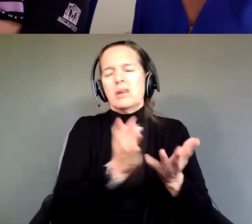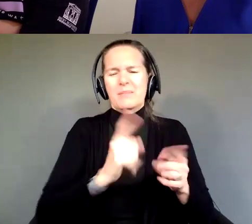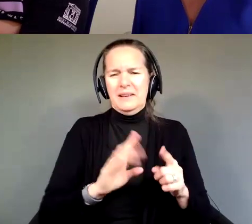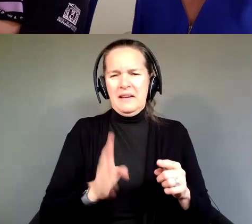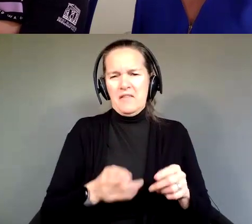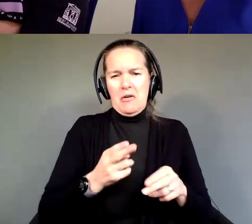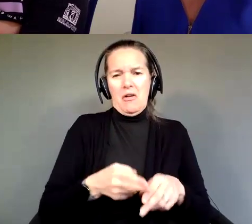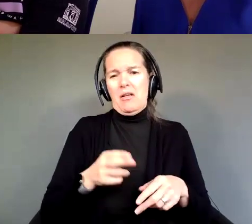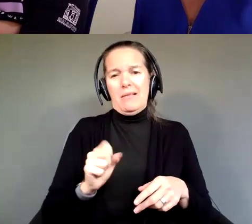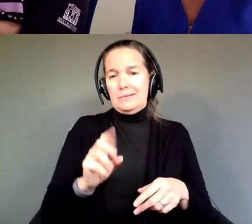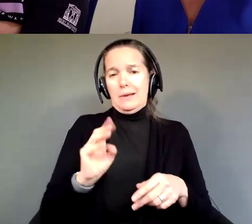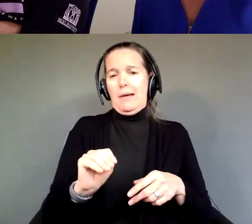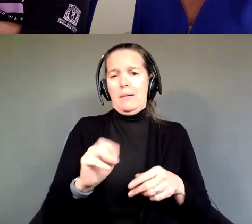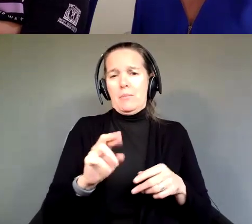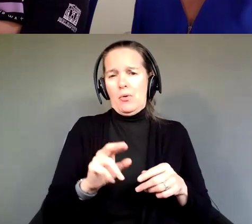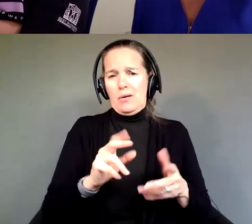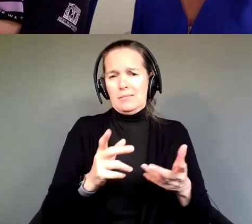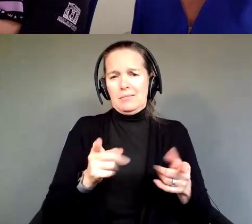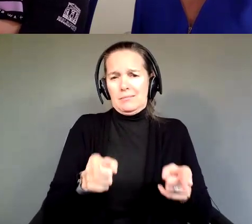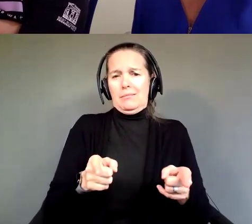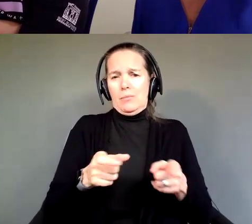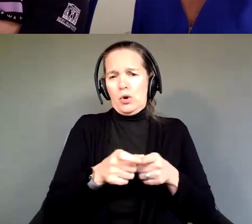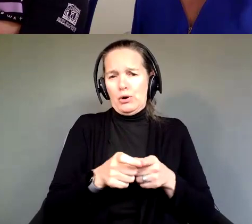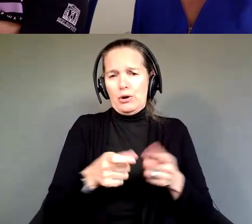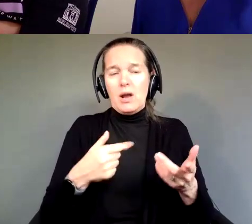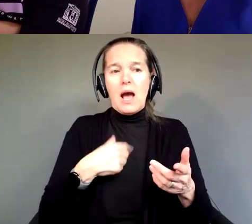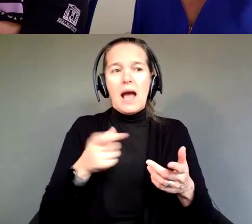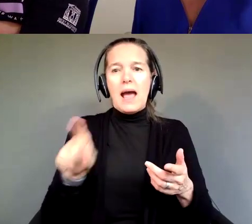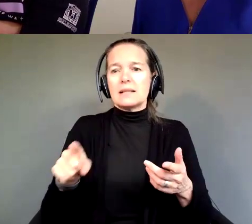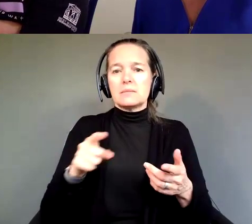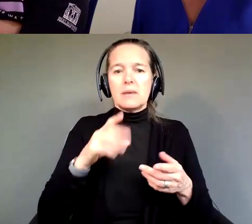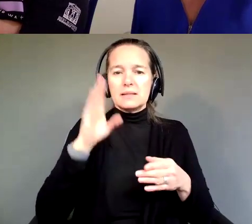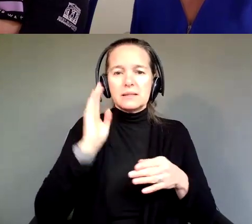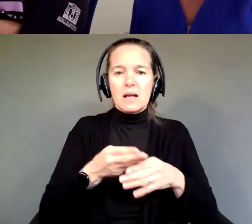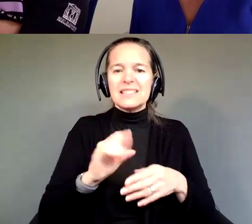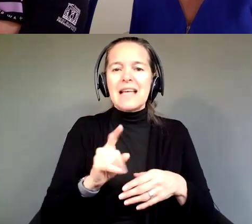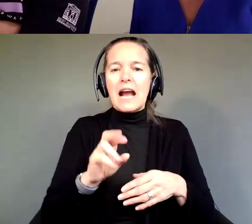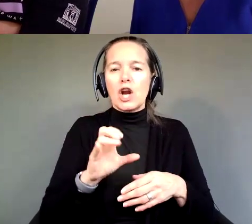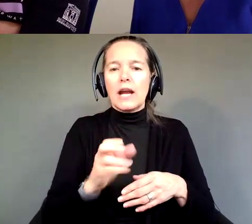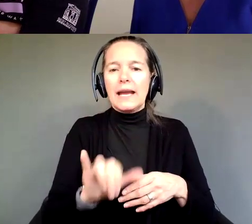We didn't I asked, you know, my son Zachary since he was 5, "What do you want to be when you grow up?"